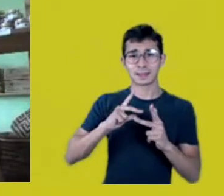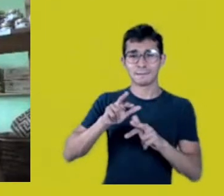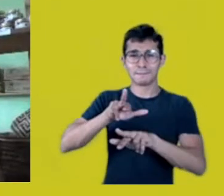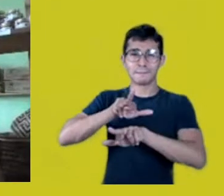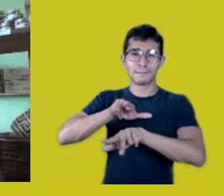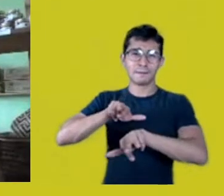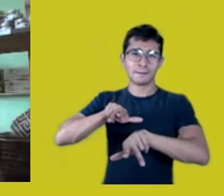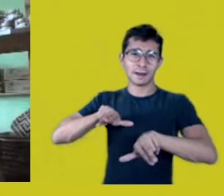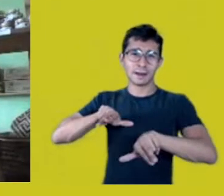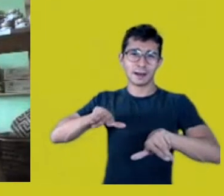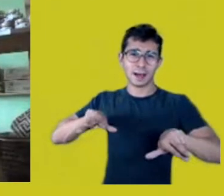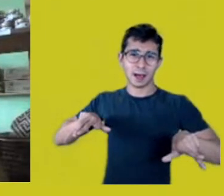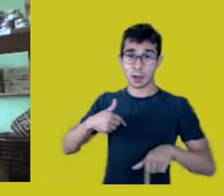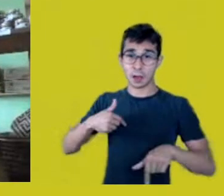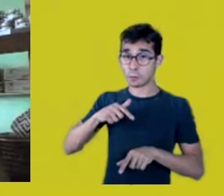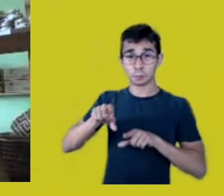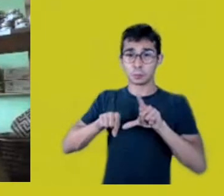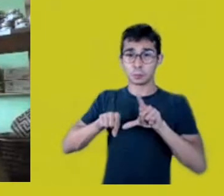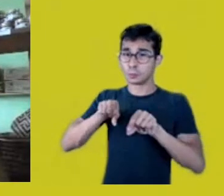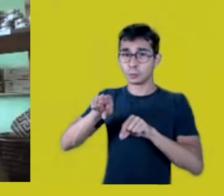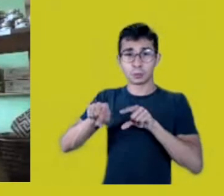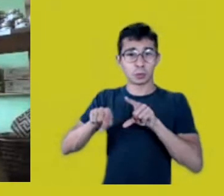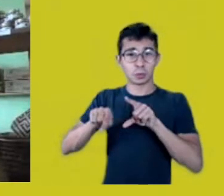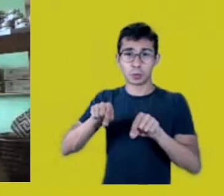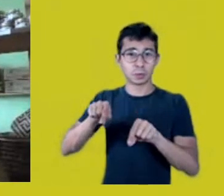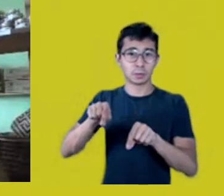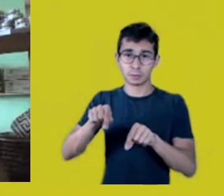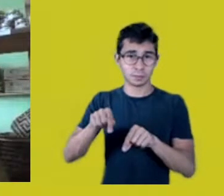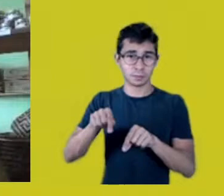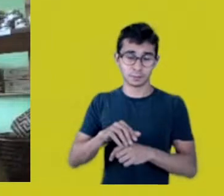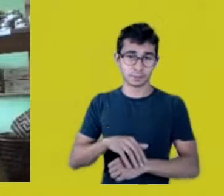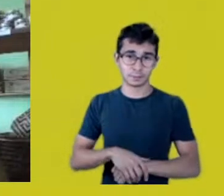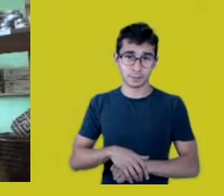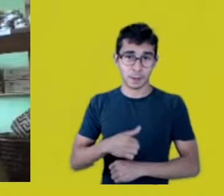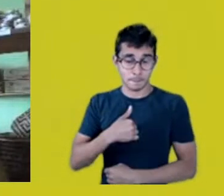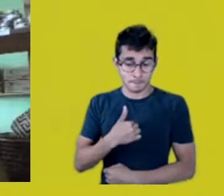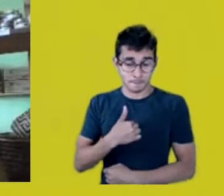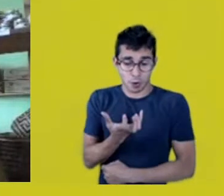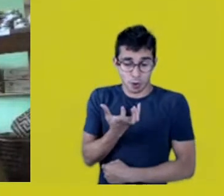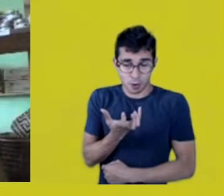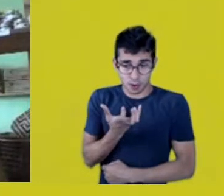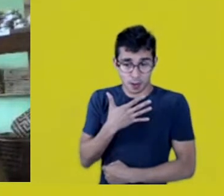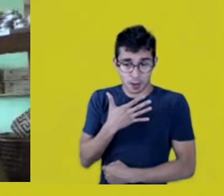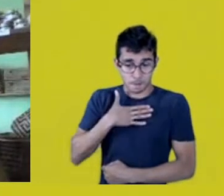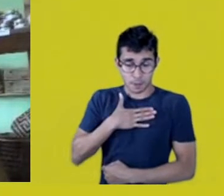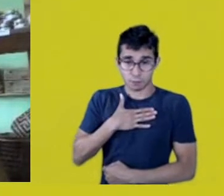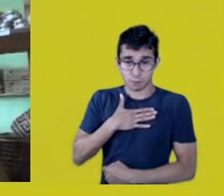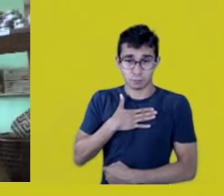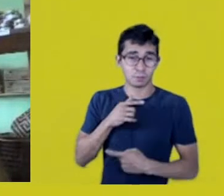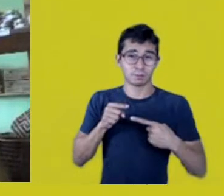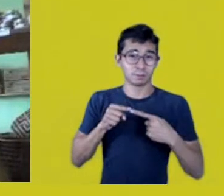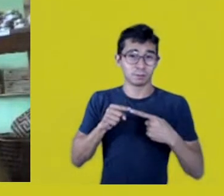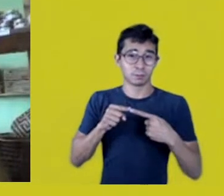doesn’t correspond in any way to the notion of orchard, of monoculture,